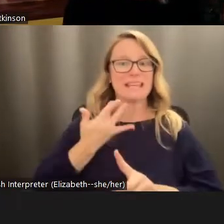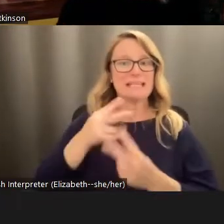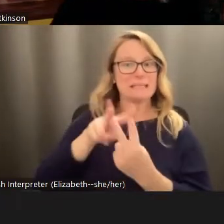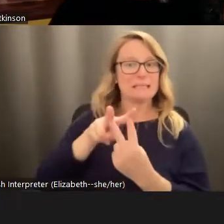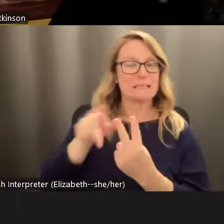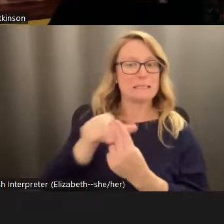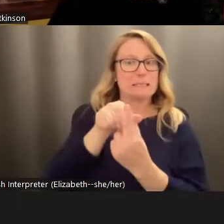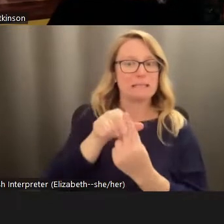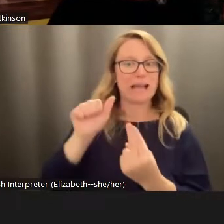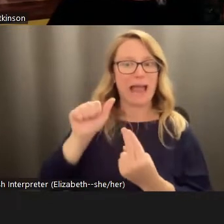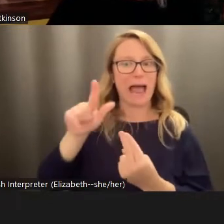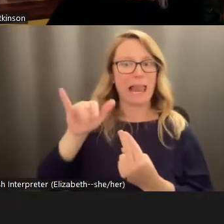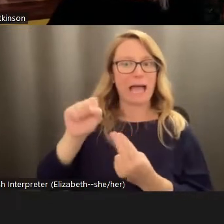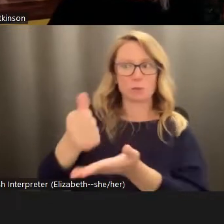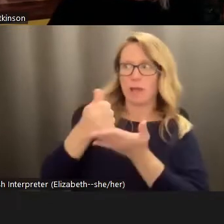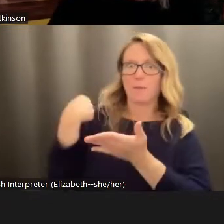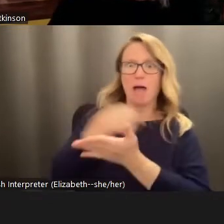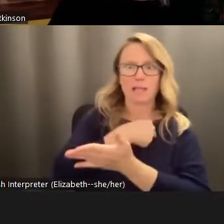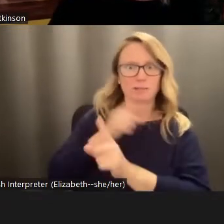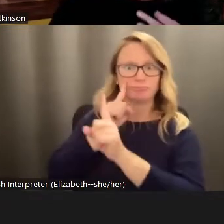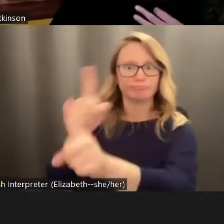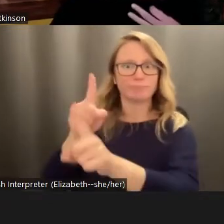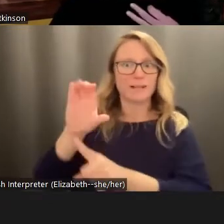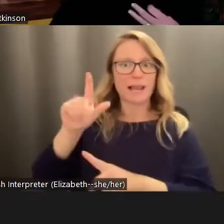working towards climate justice. Because I mean, at least this is